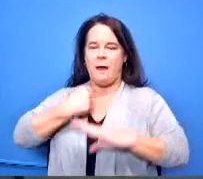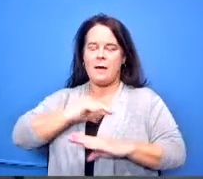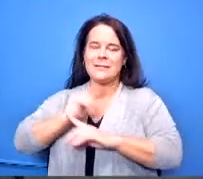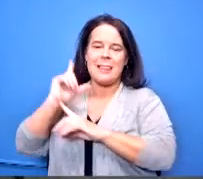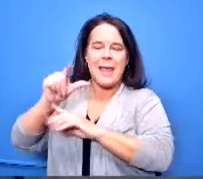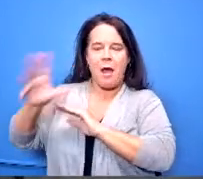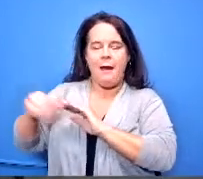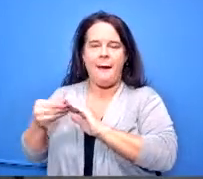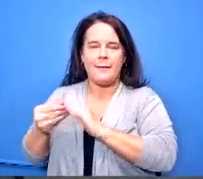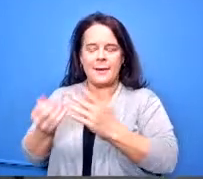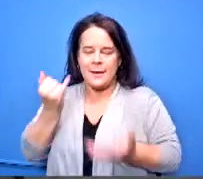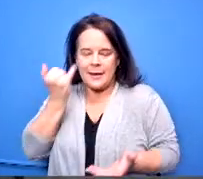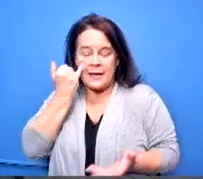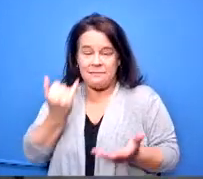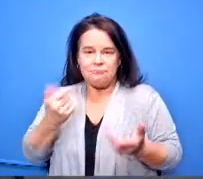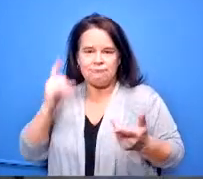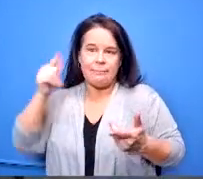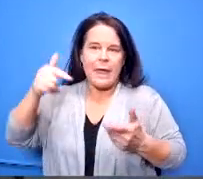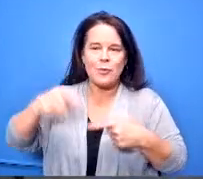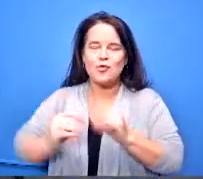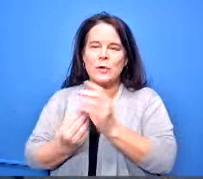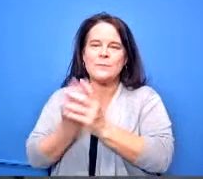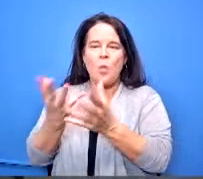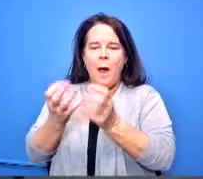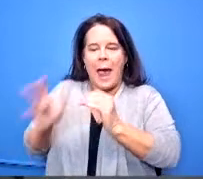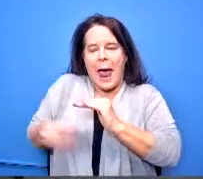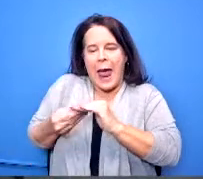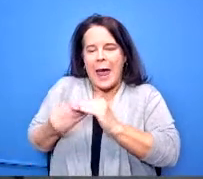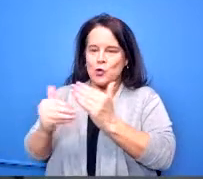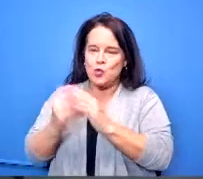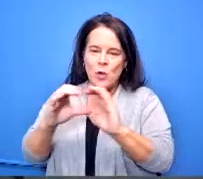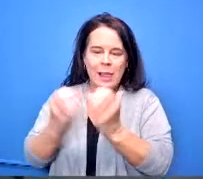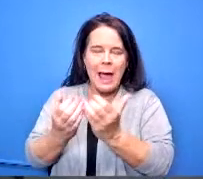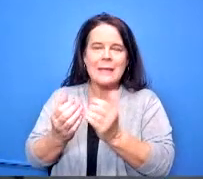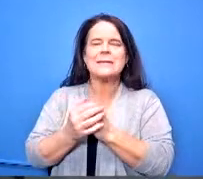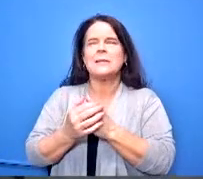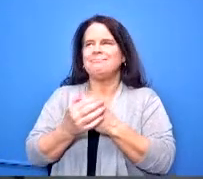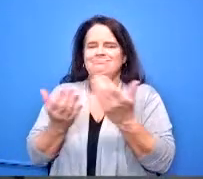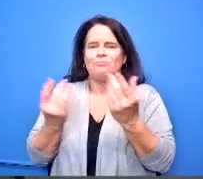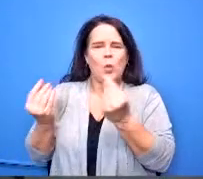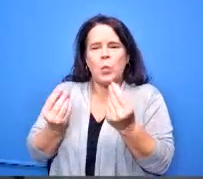add a class or or add a new course what would happen then is that of course a study would be